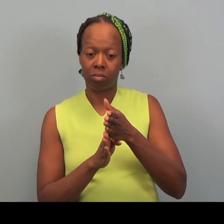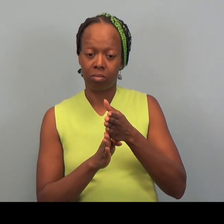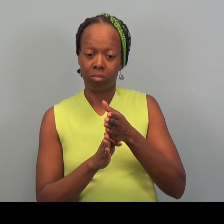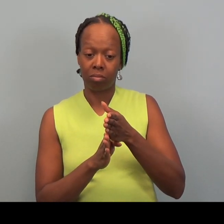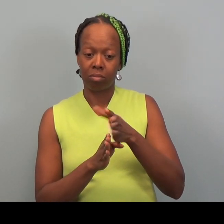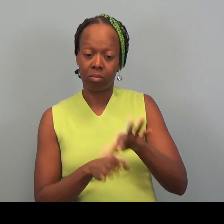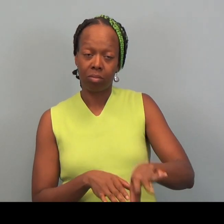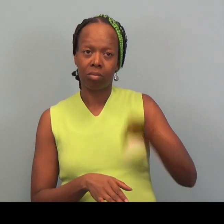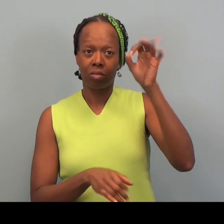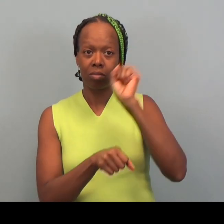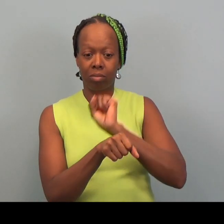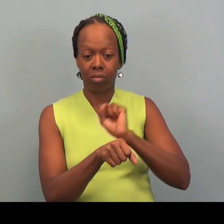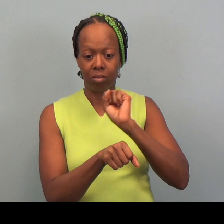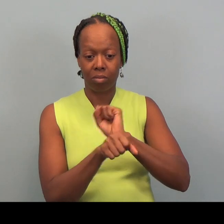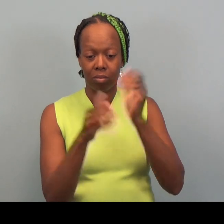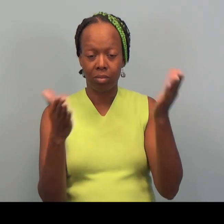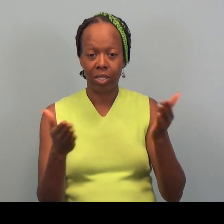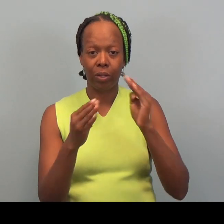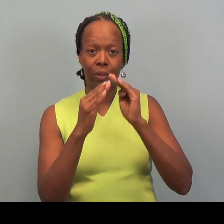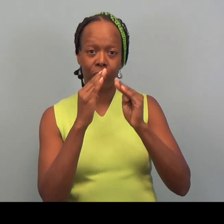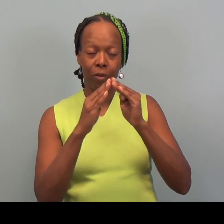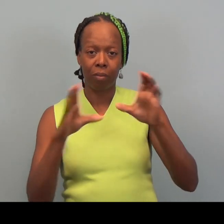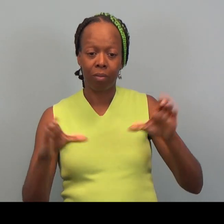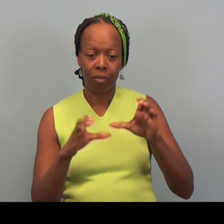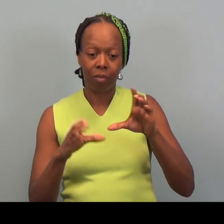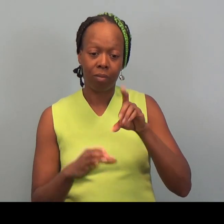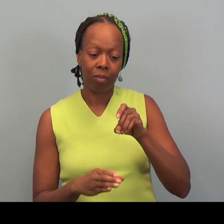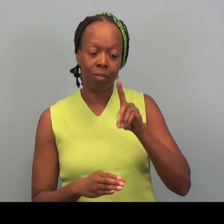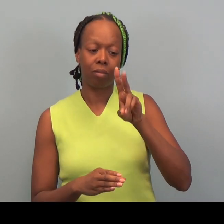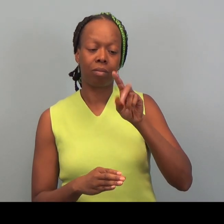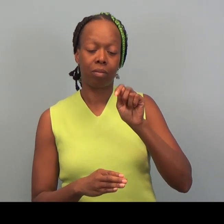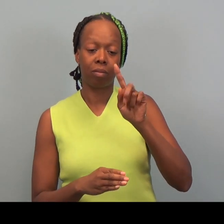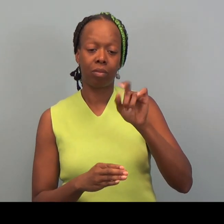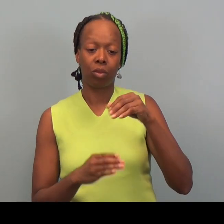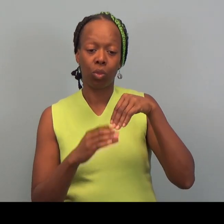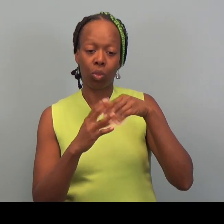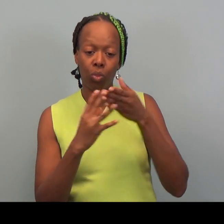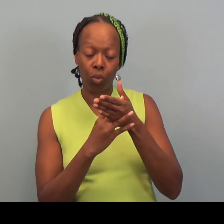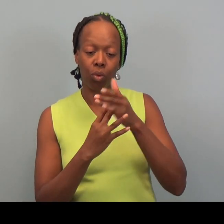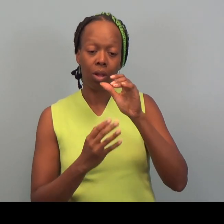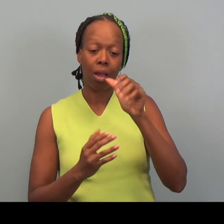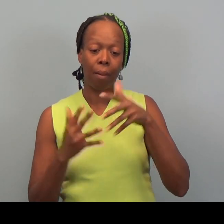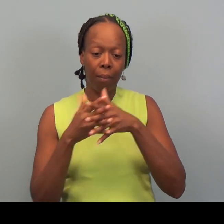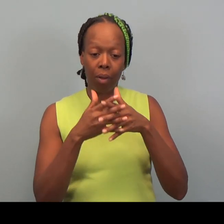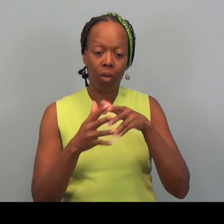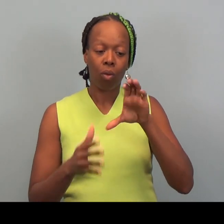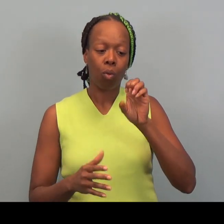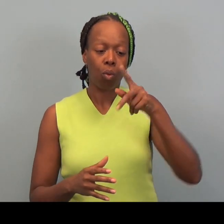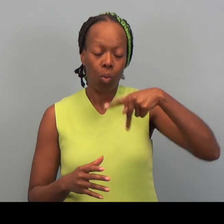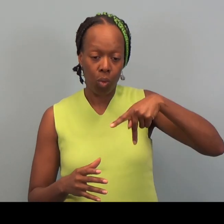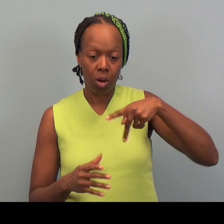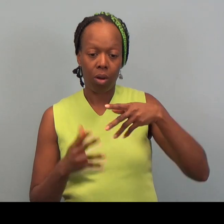and I found a job here at Community Action Duluth through the AmeriCorps program. So that means I first came to Community Action